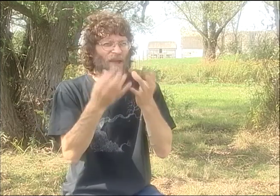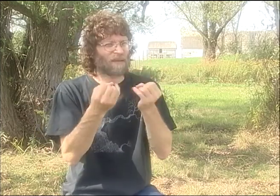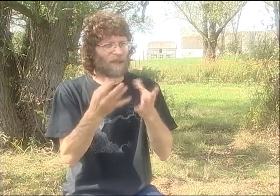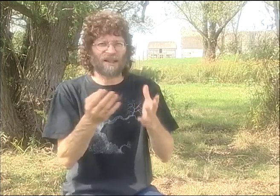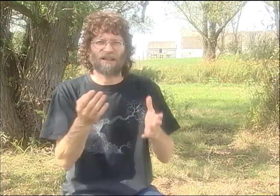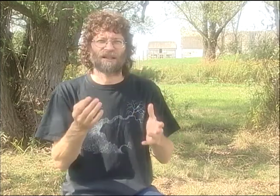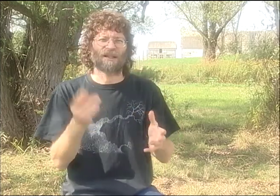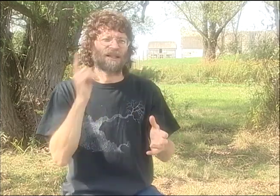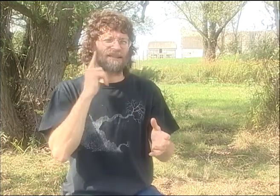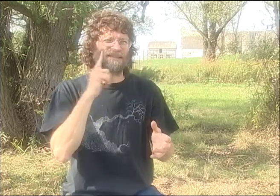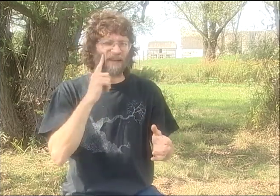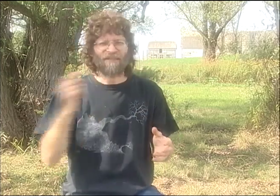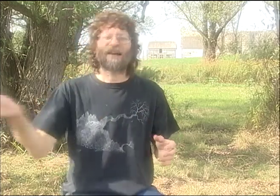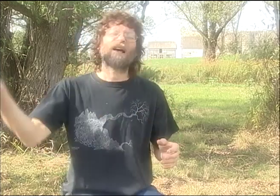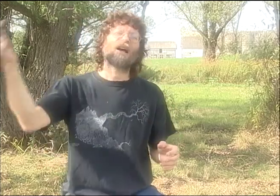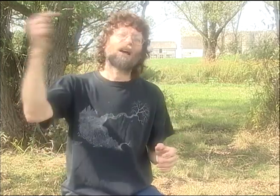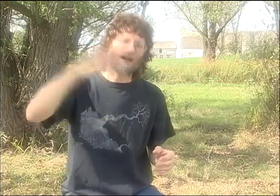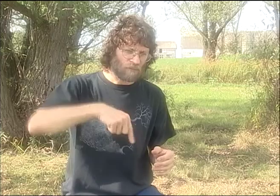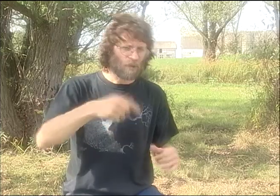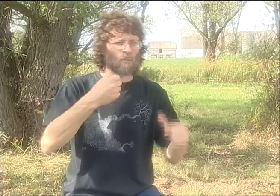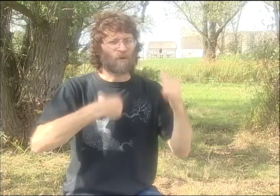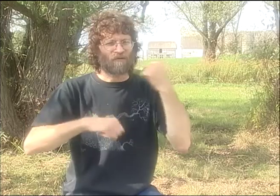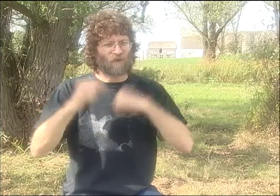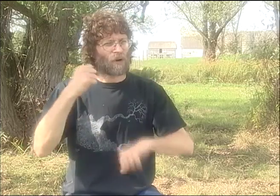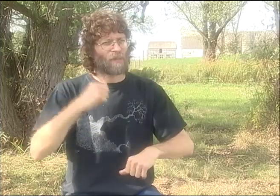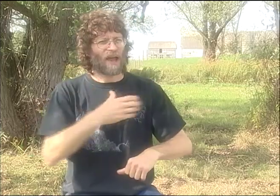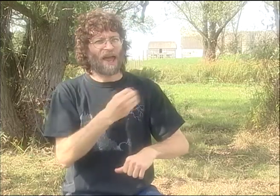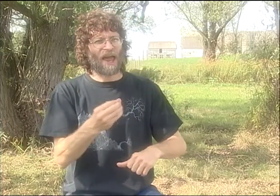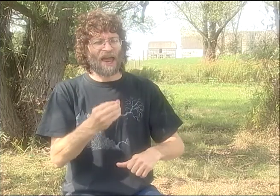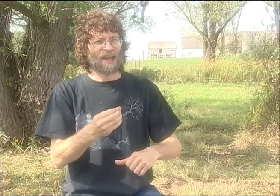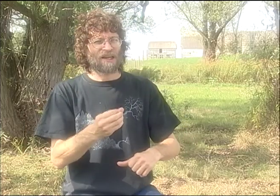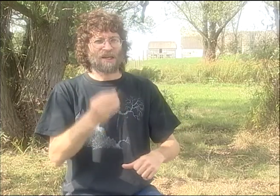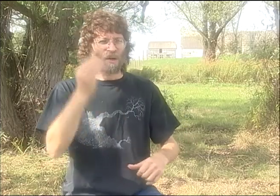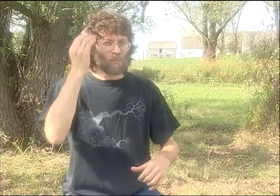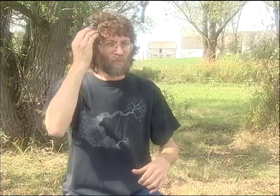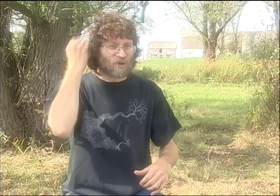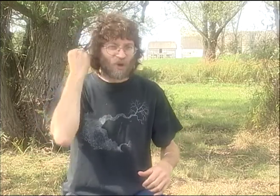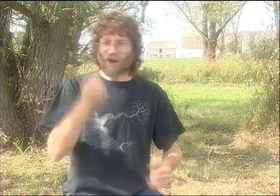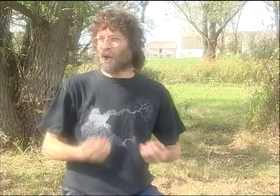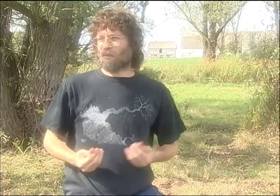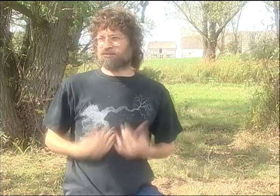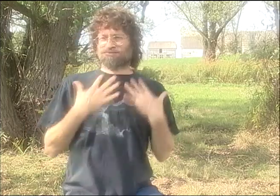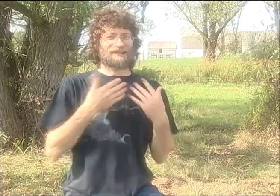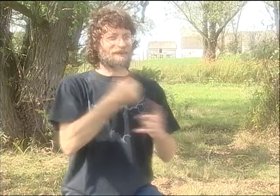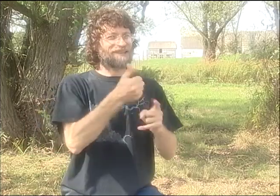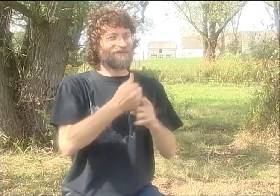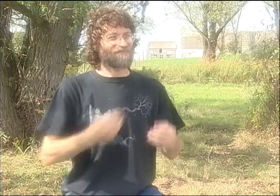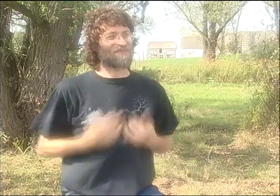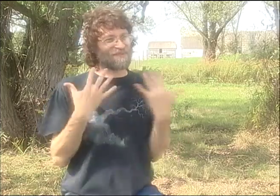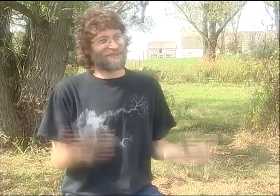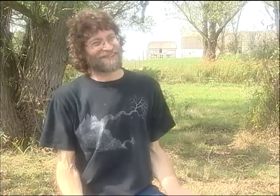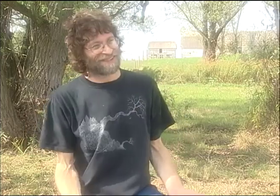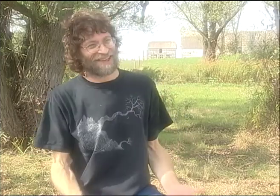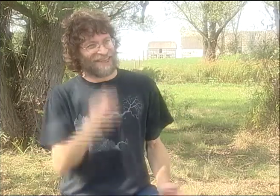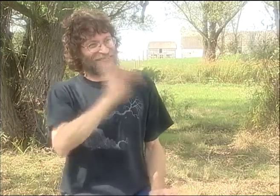THESE DIFFERENT PEOPLE CAME TO TOWN, JUST A WHOLE HOST OF THEM. ALL THESE DEAF PERFORMERS WOULD COME TO ROCHESTER AND PERFORM.